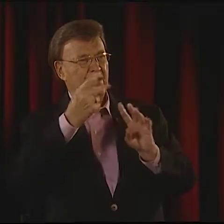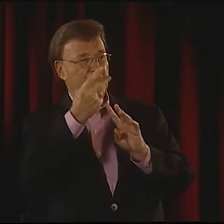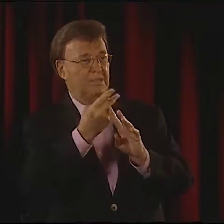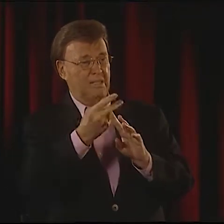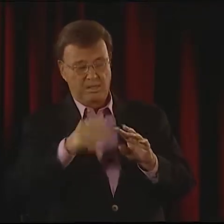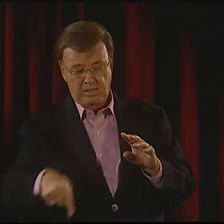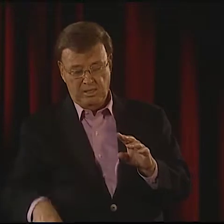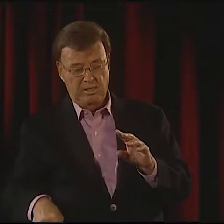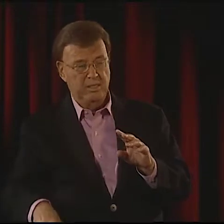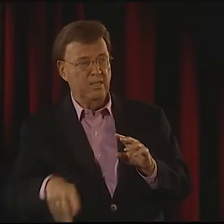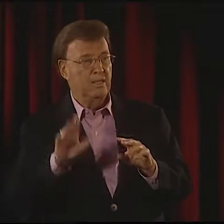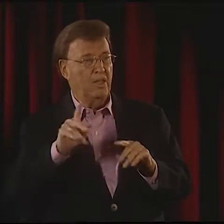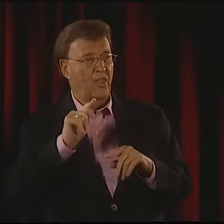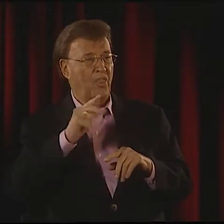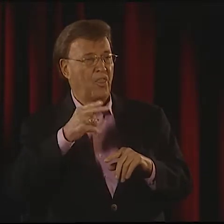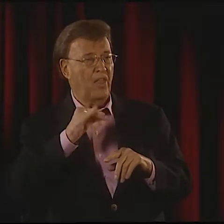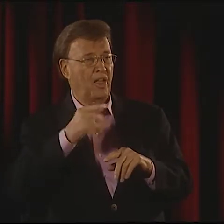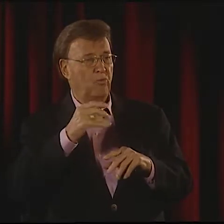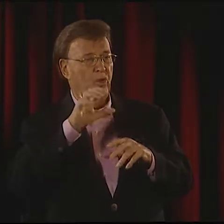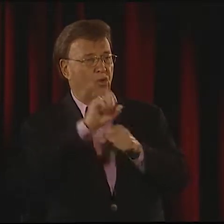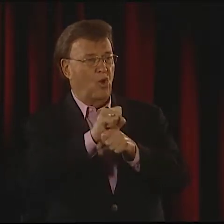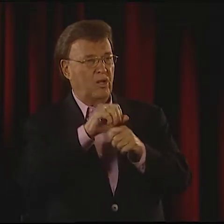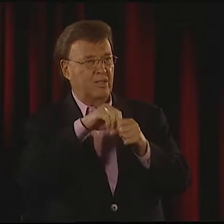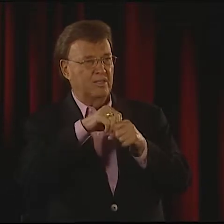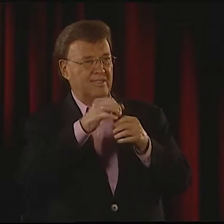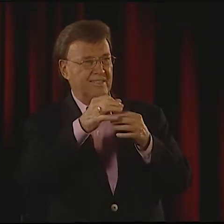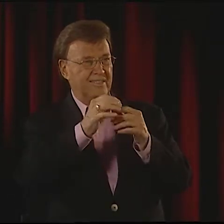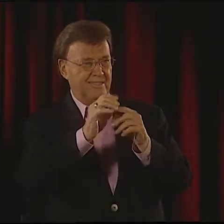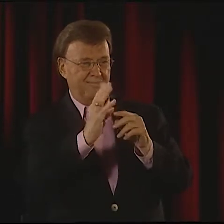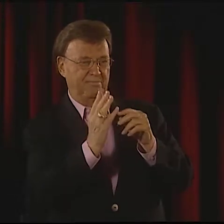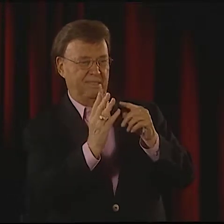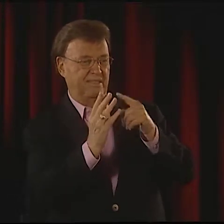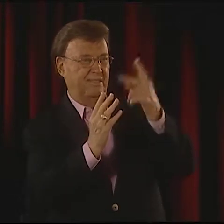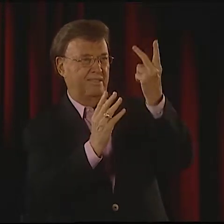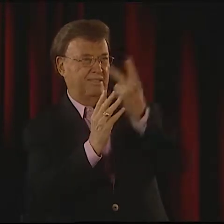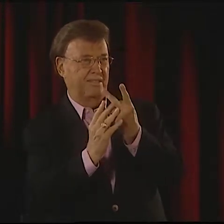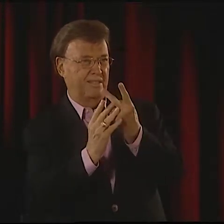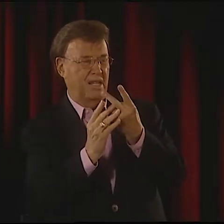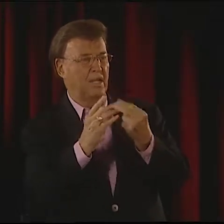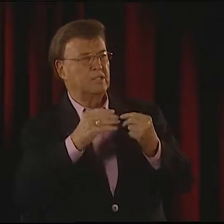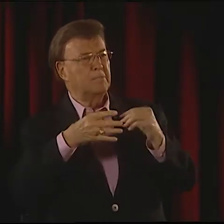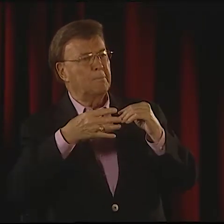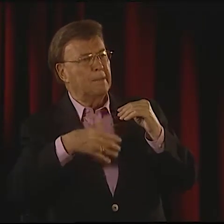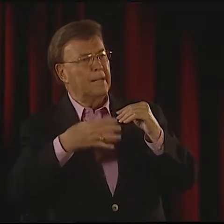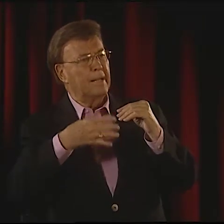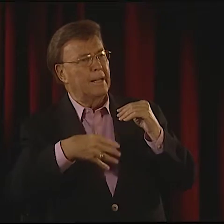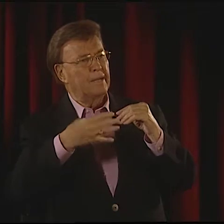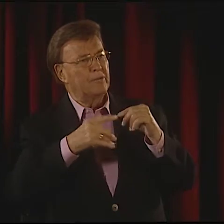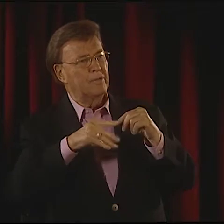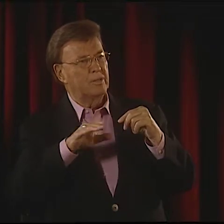SHE FELL ON THE WROUGHT-IRON FENCE, AND SHE WAS CAUGHT ON ONE OF THE SPIKES